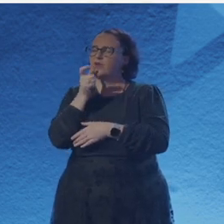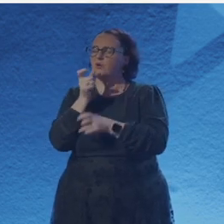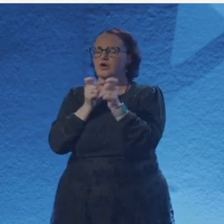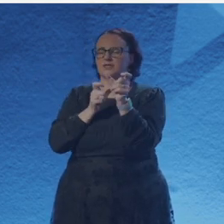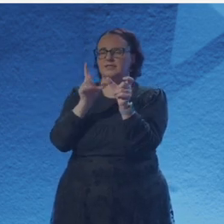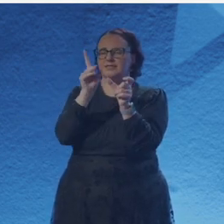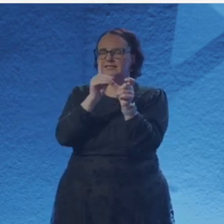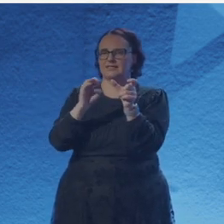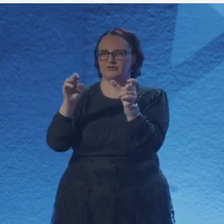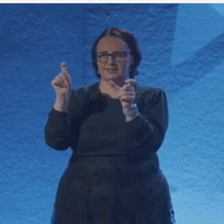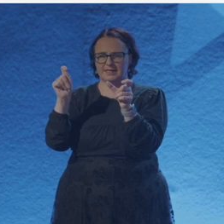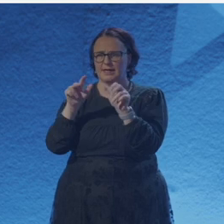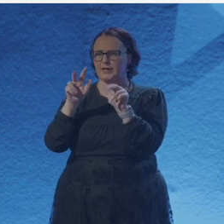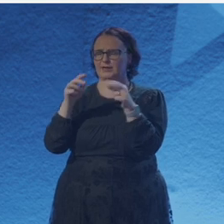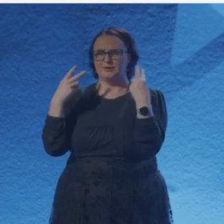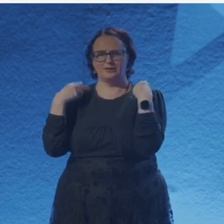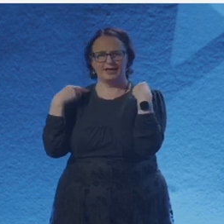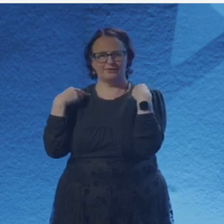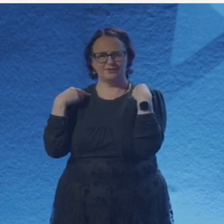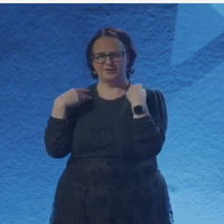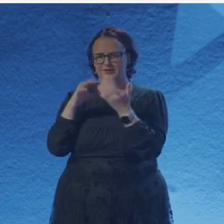This was how I found the fourth dimension.